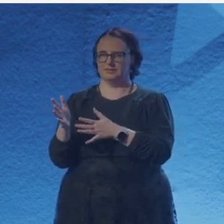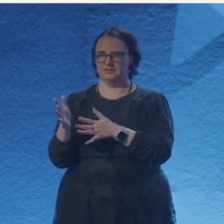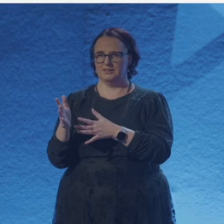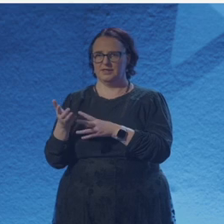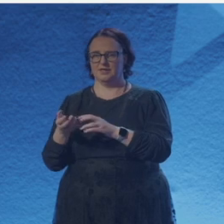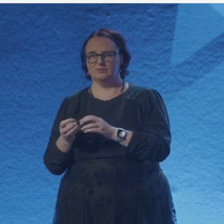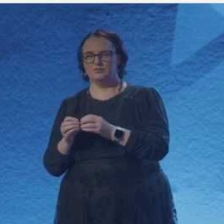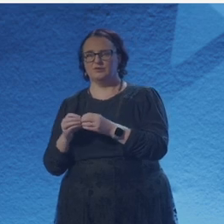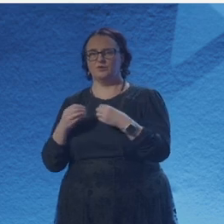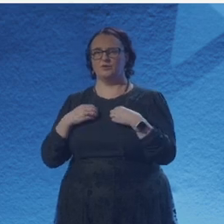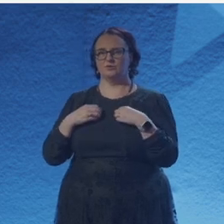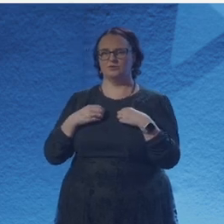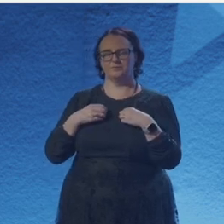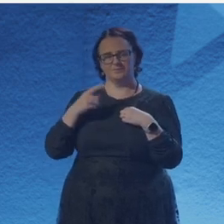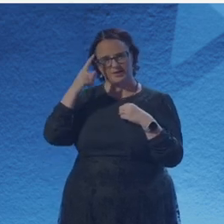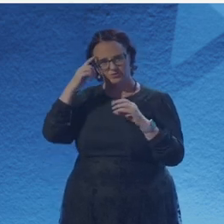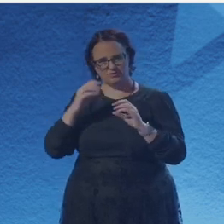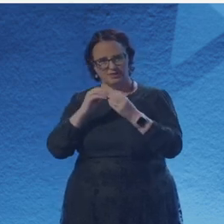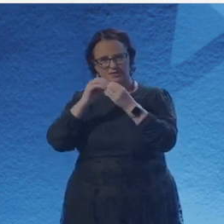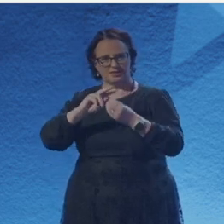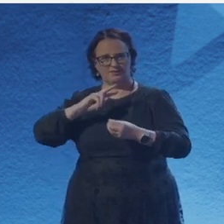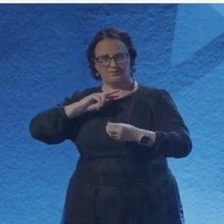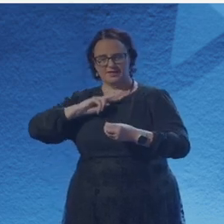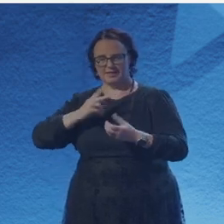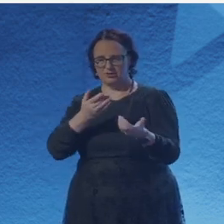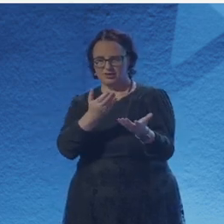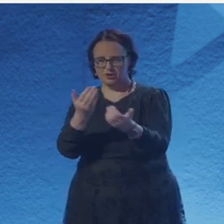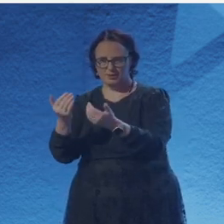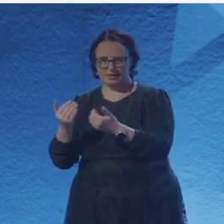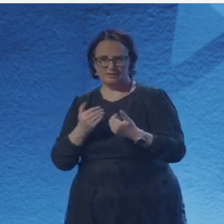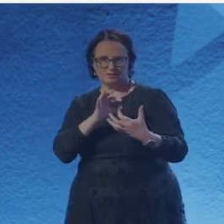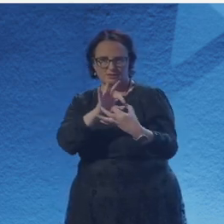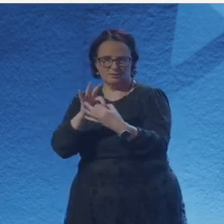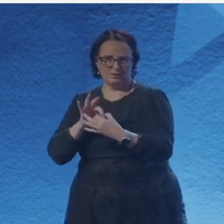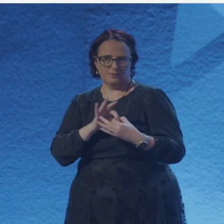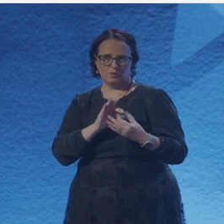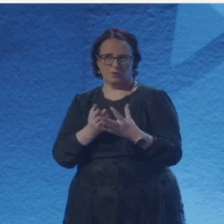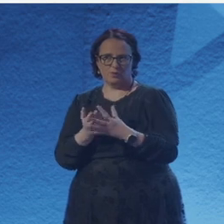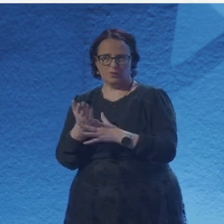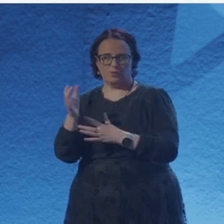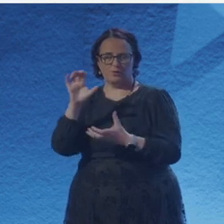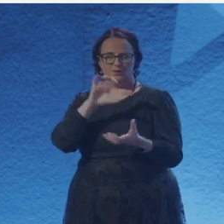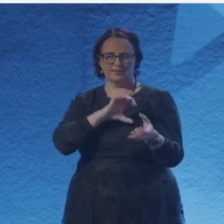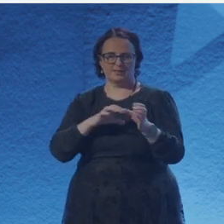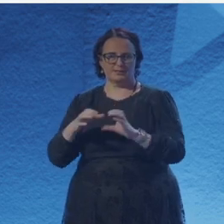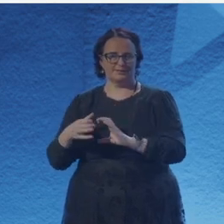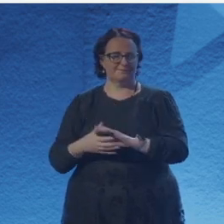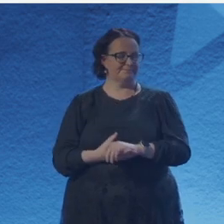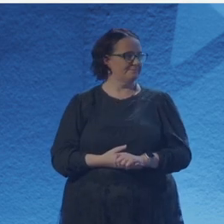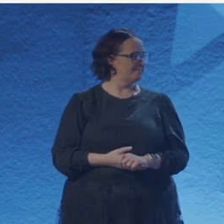How have you sort of navigated these spaces of just the academic worlds, the research world, the competitive world?